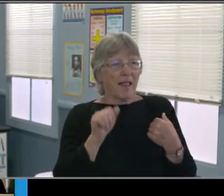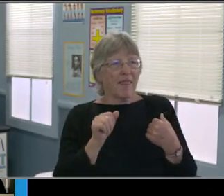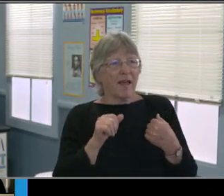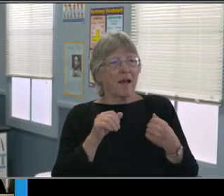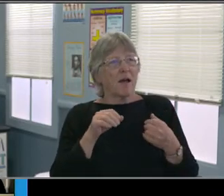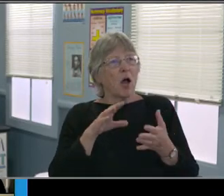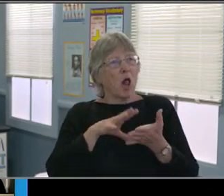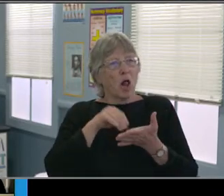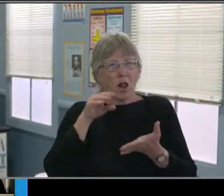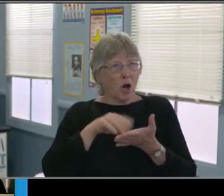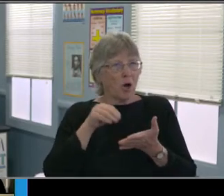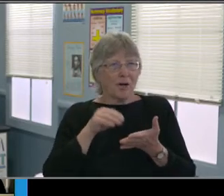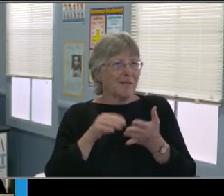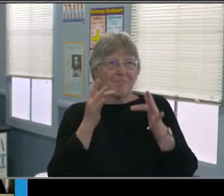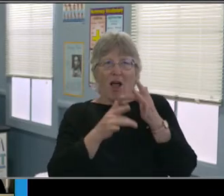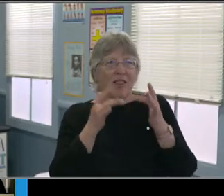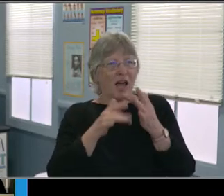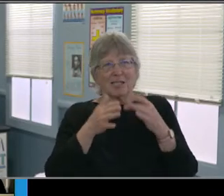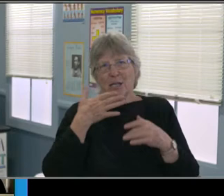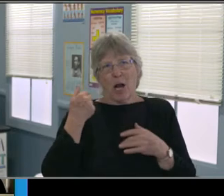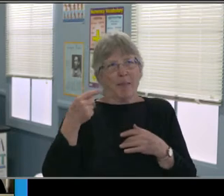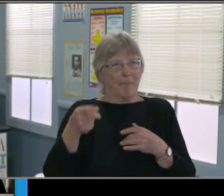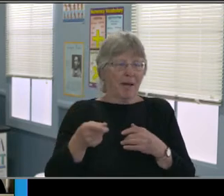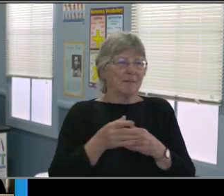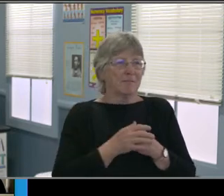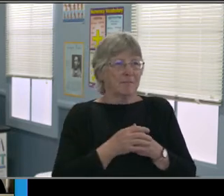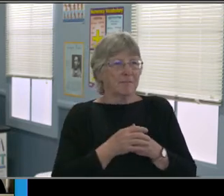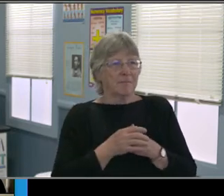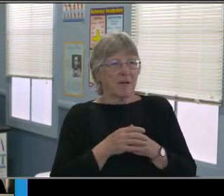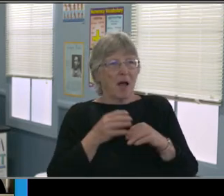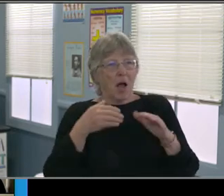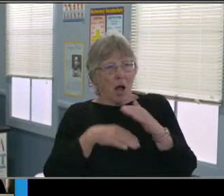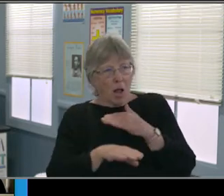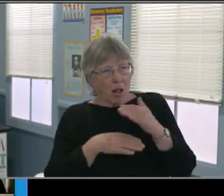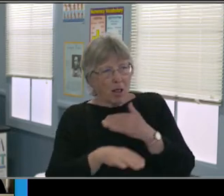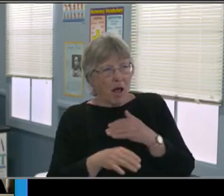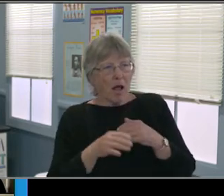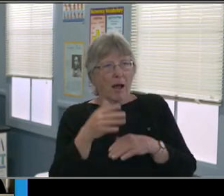So thank you so much for your presentation.